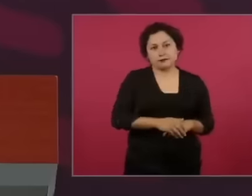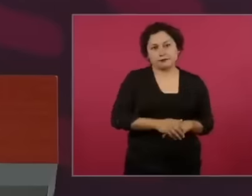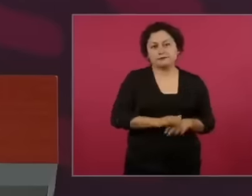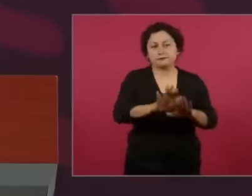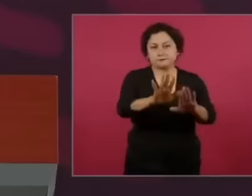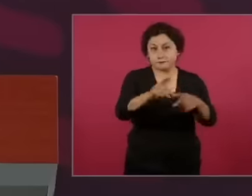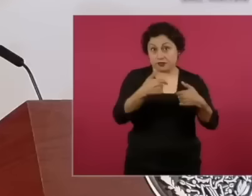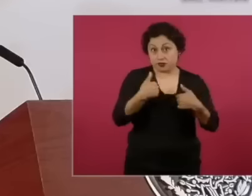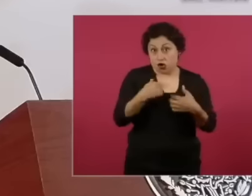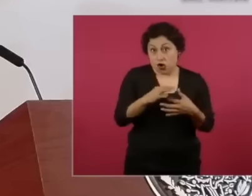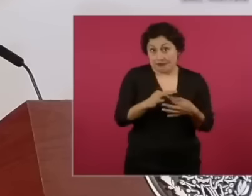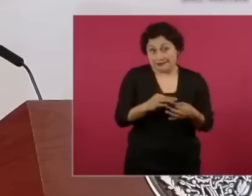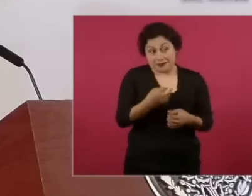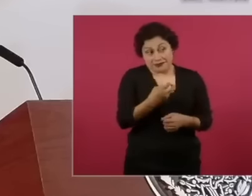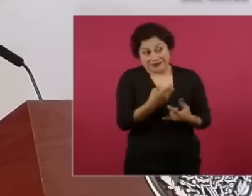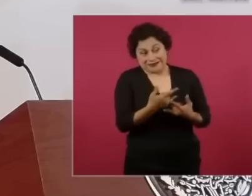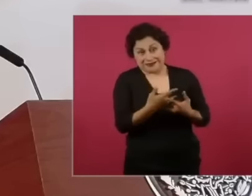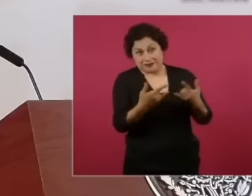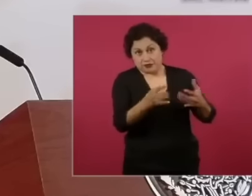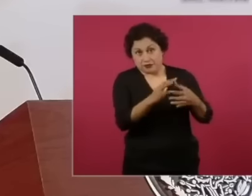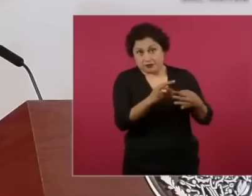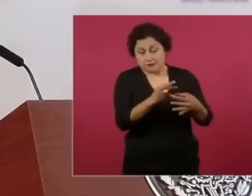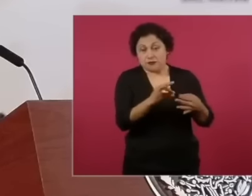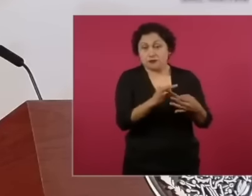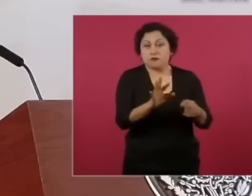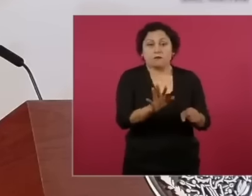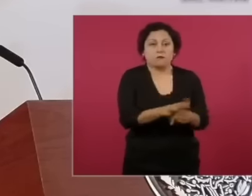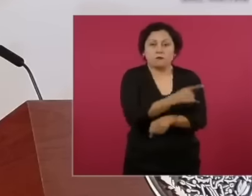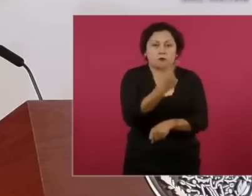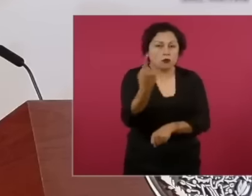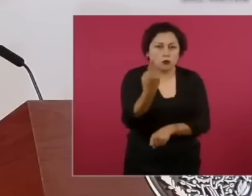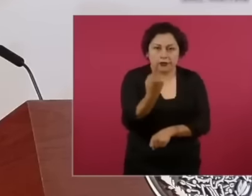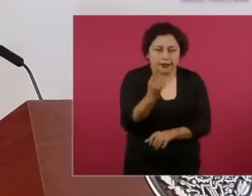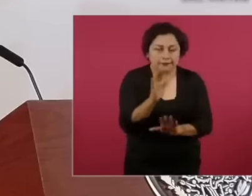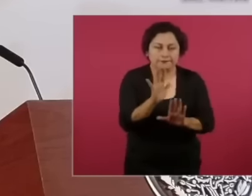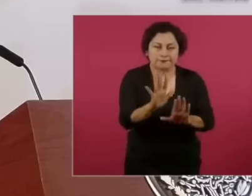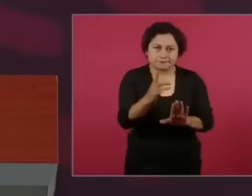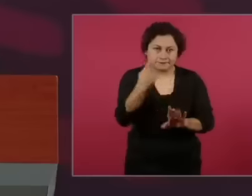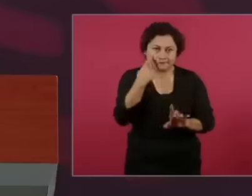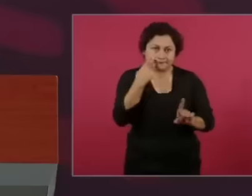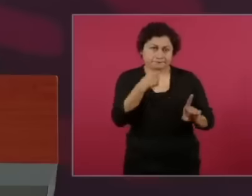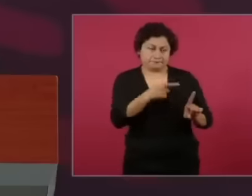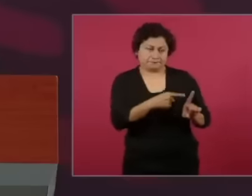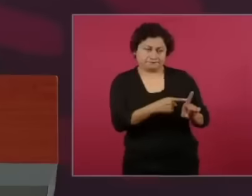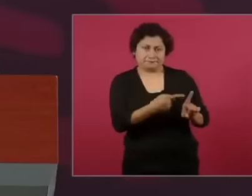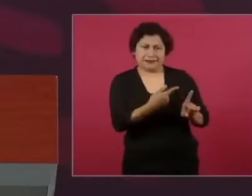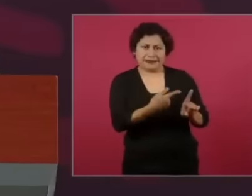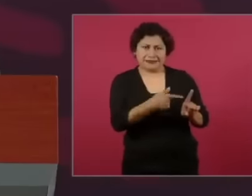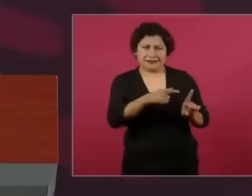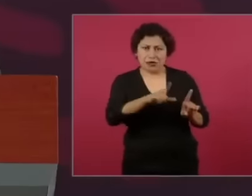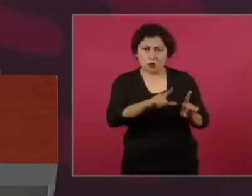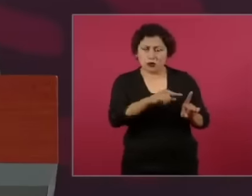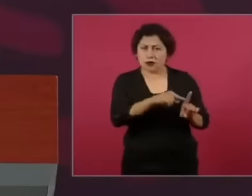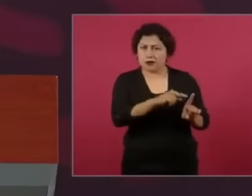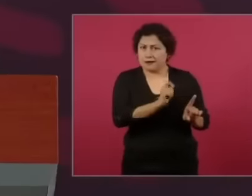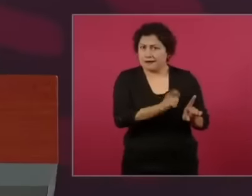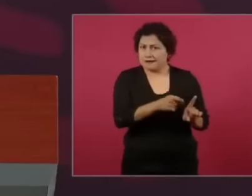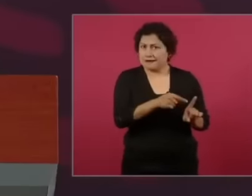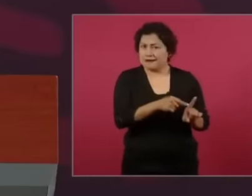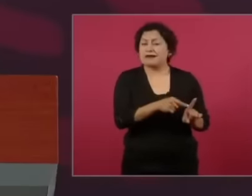because a man who dedicates himself to that, among other things, more than 30